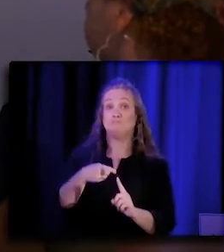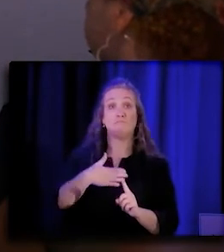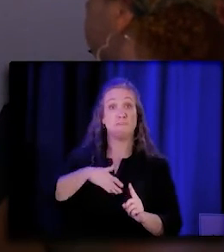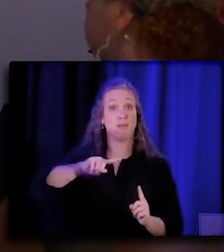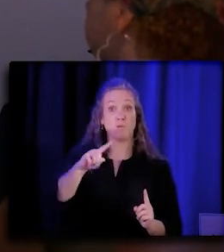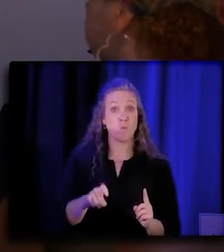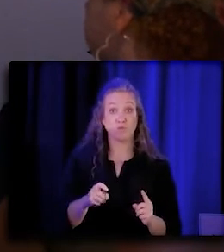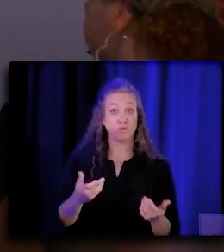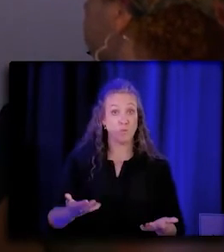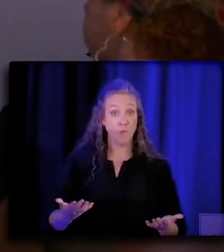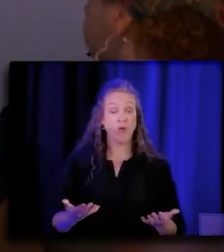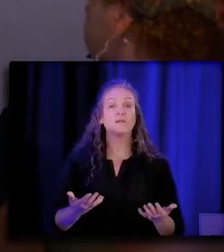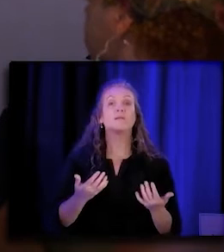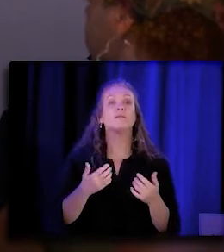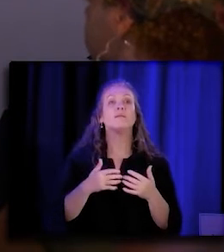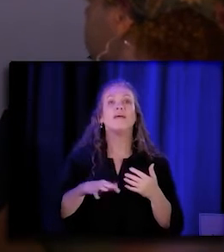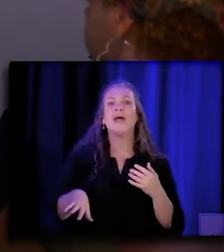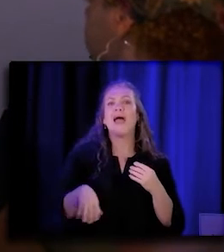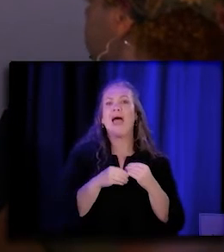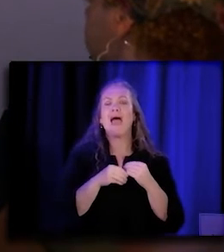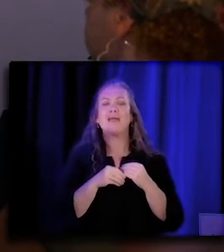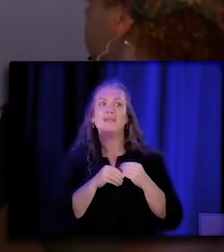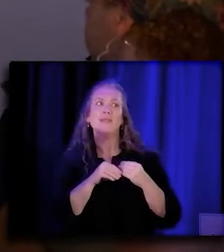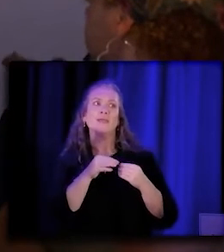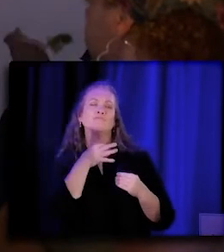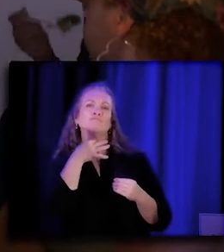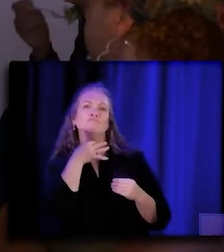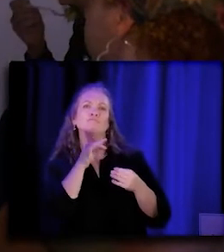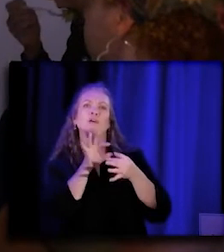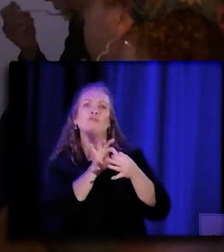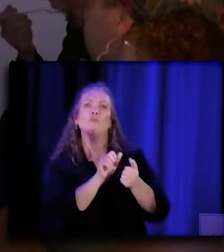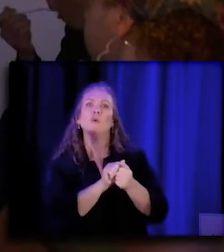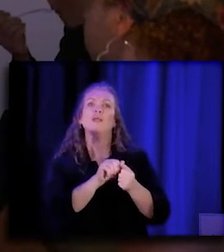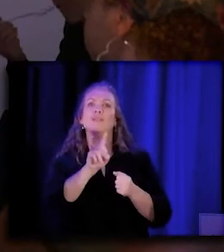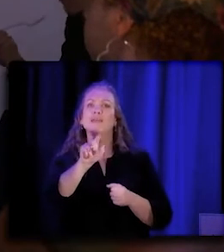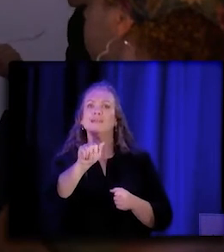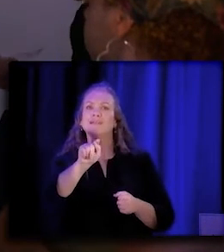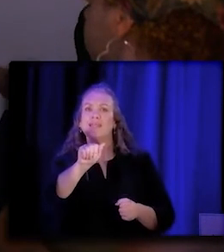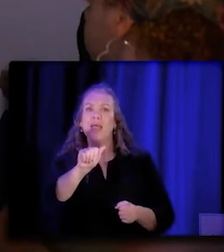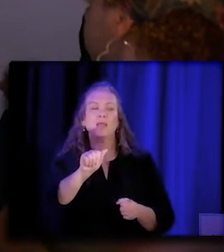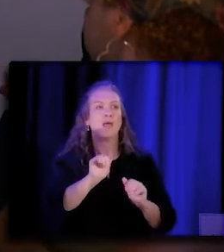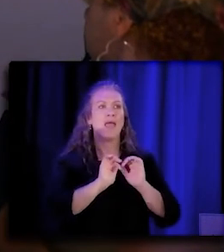just adding to some of the questions around data and the different cuts of data.